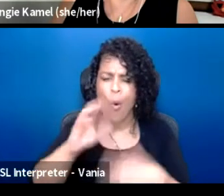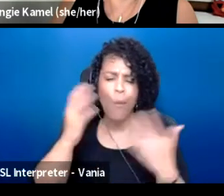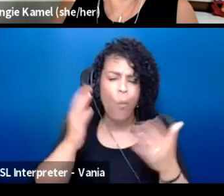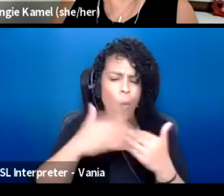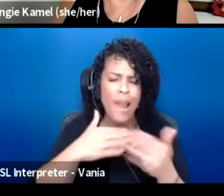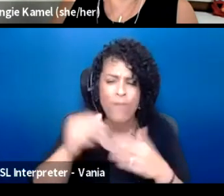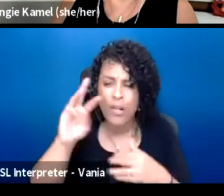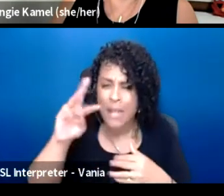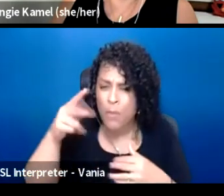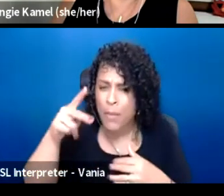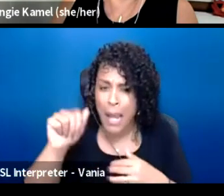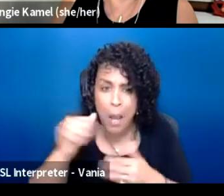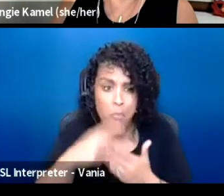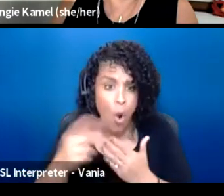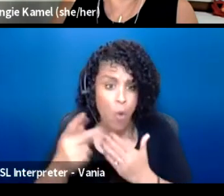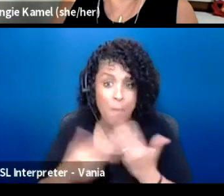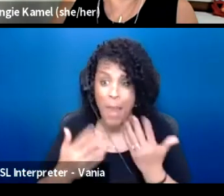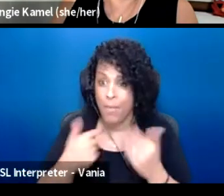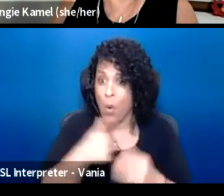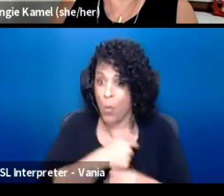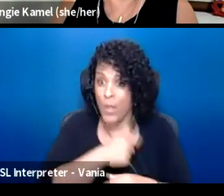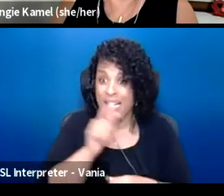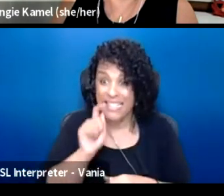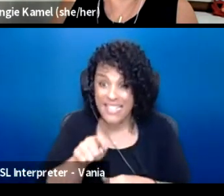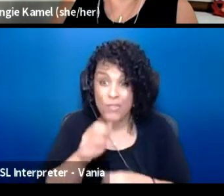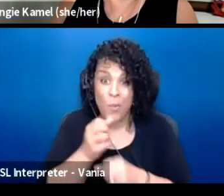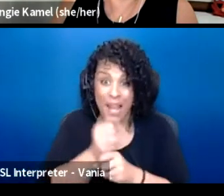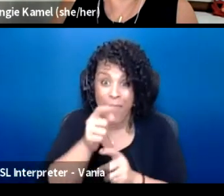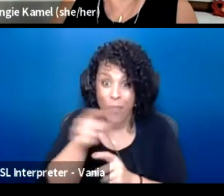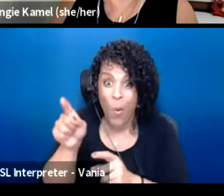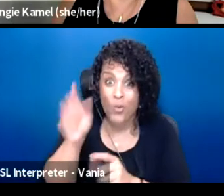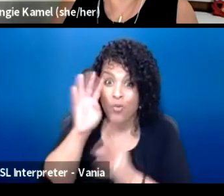Maybe what we do is we make sure that we get those creative people and we embed them